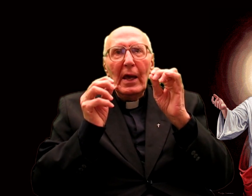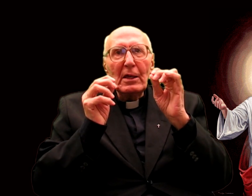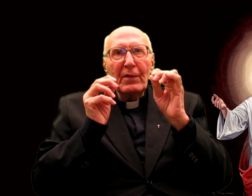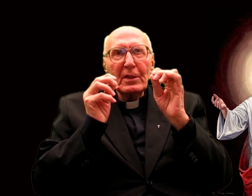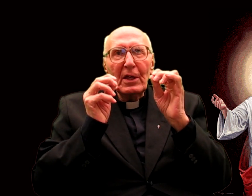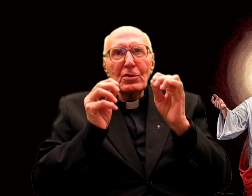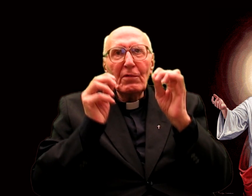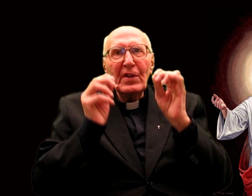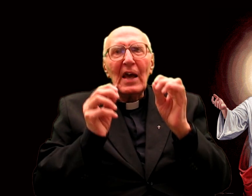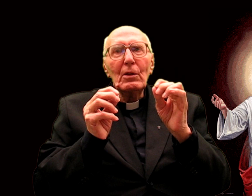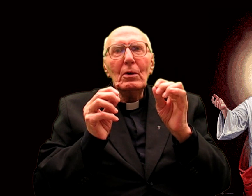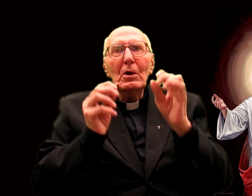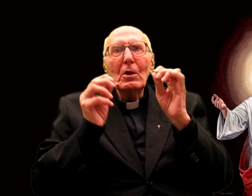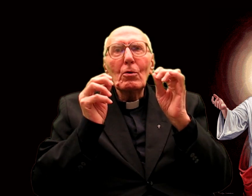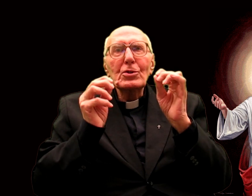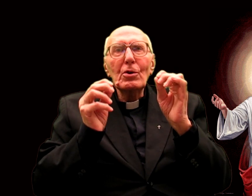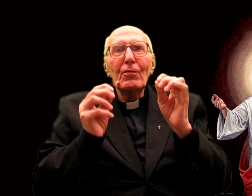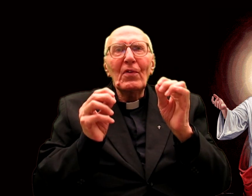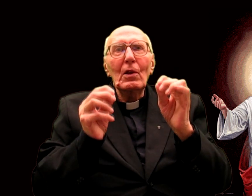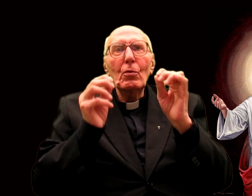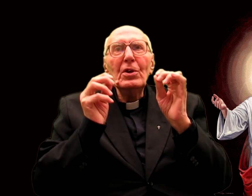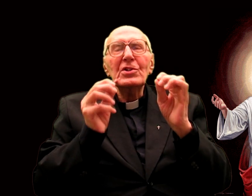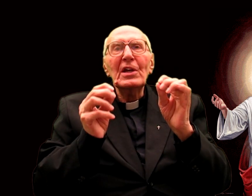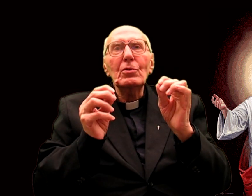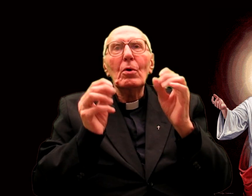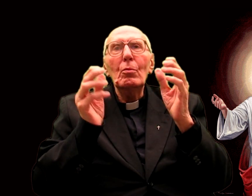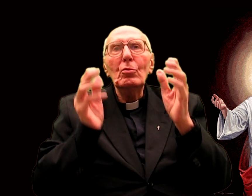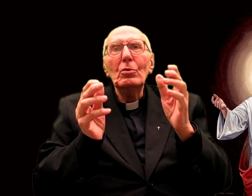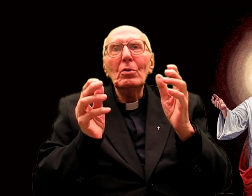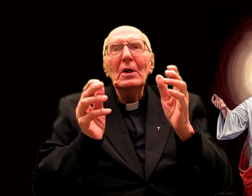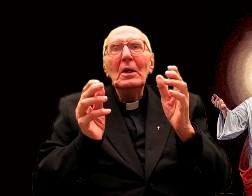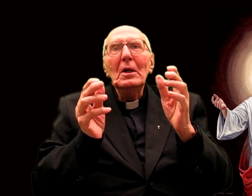because that God sent his only Son into the world,